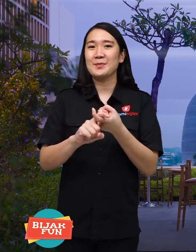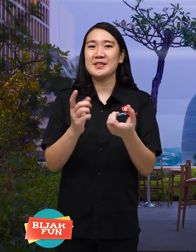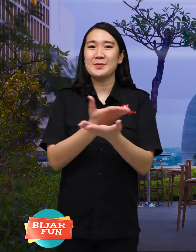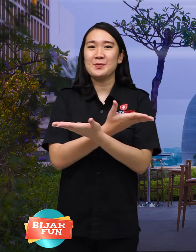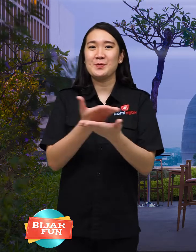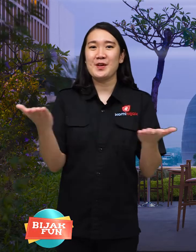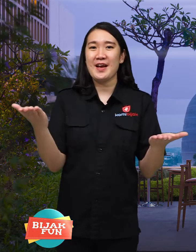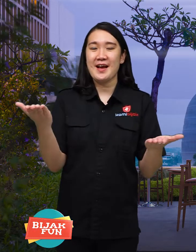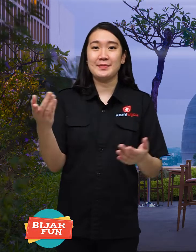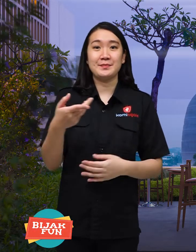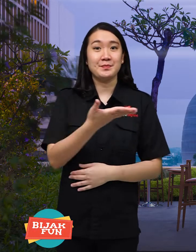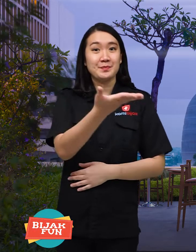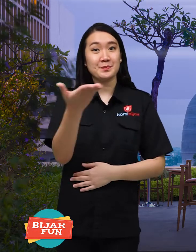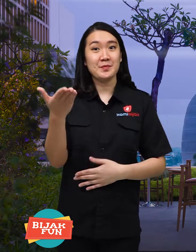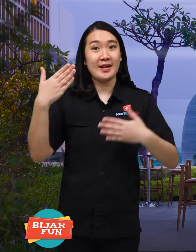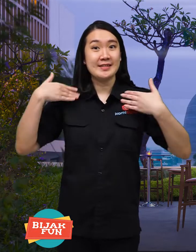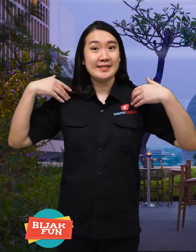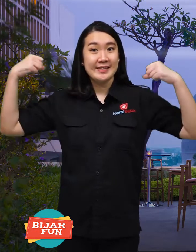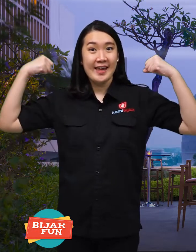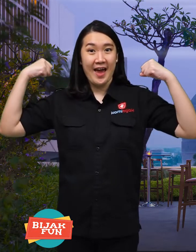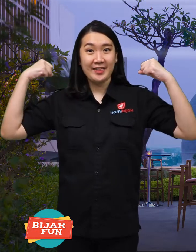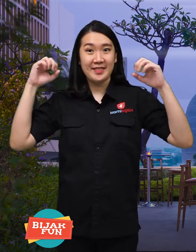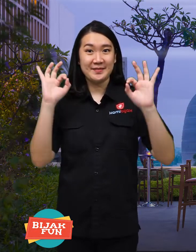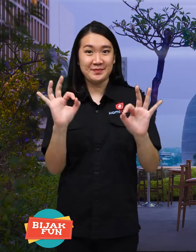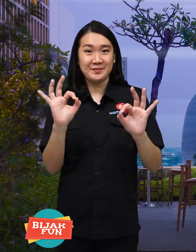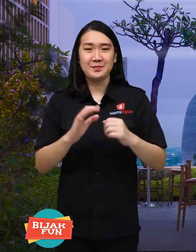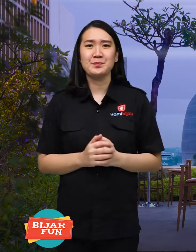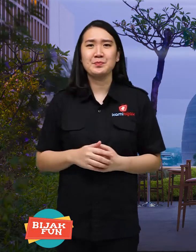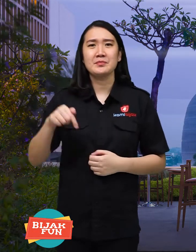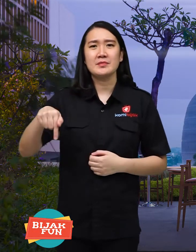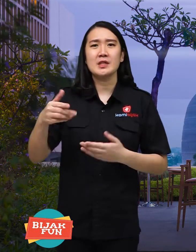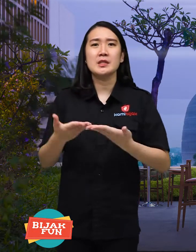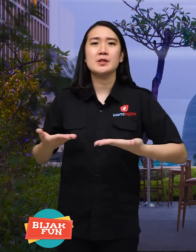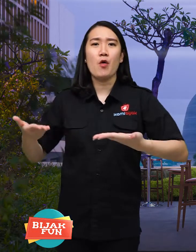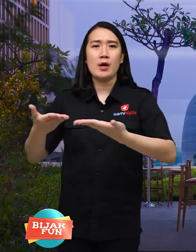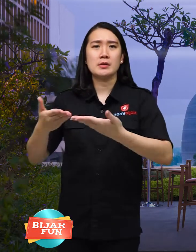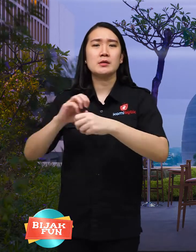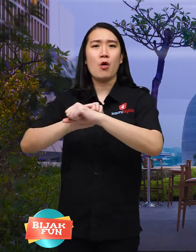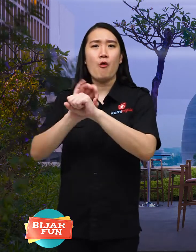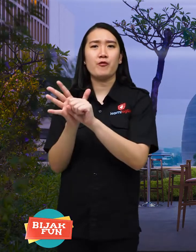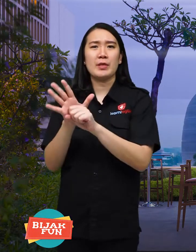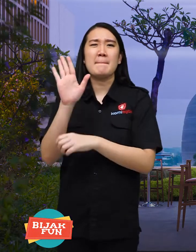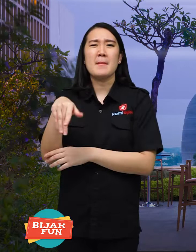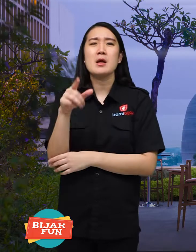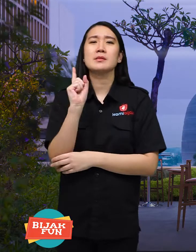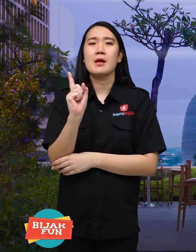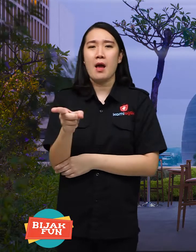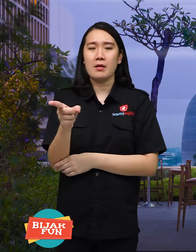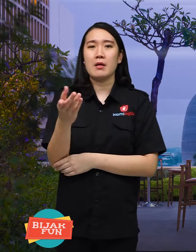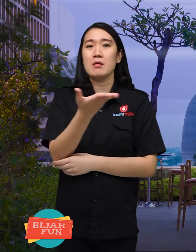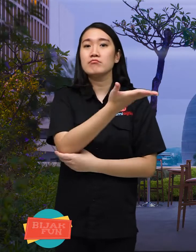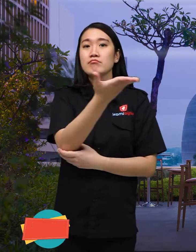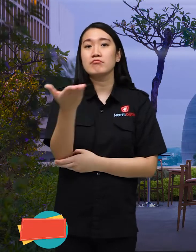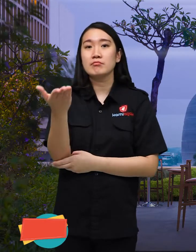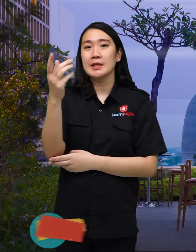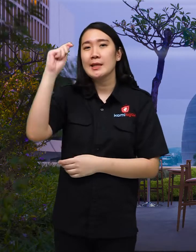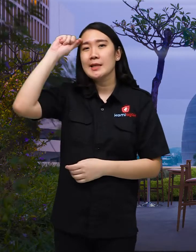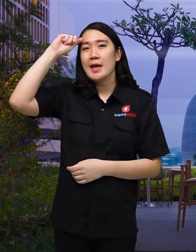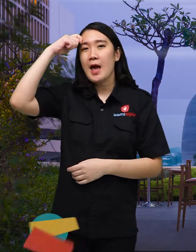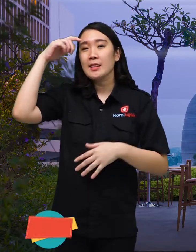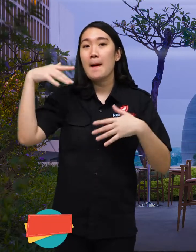Covid is up again, remember you guys strictly adhere to health protocols